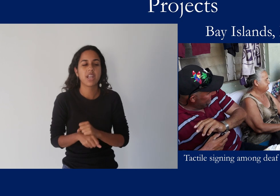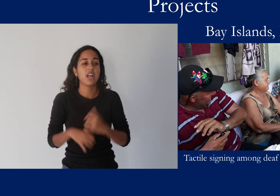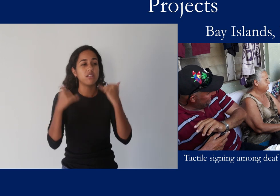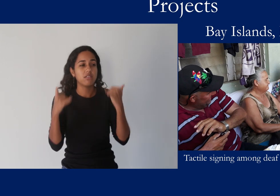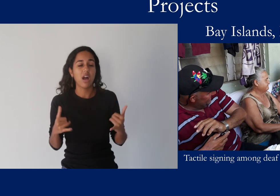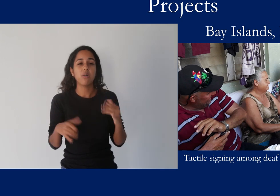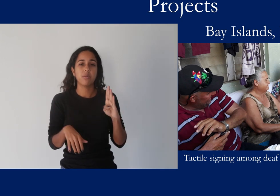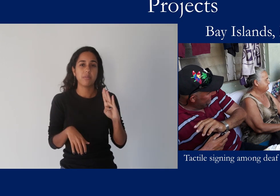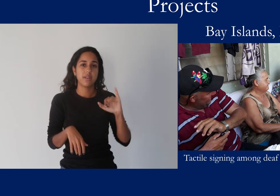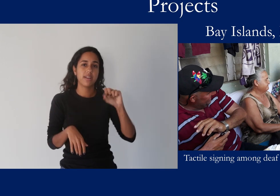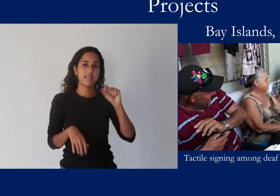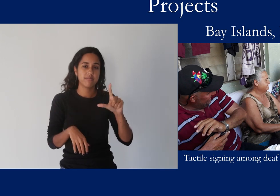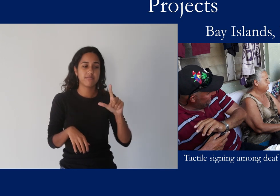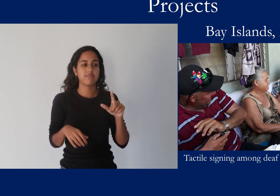Bay Islands Sign Language is endangered.